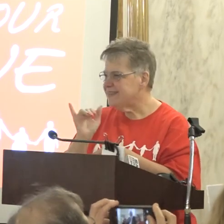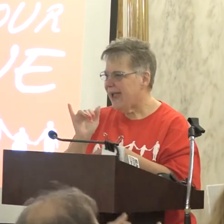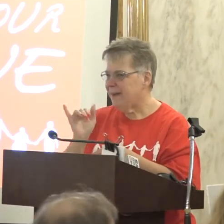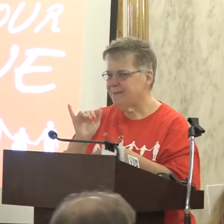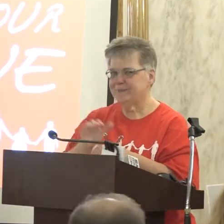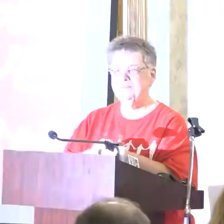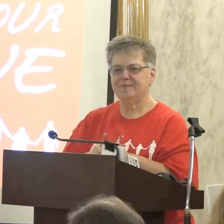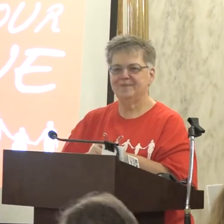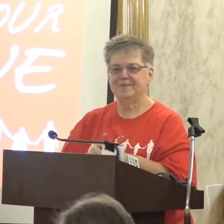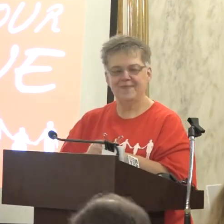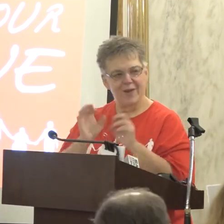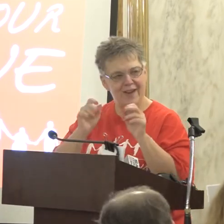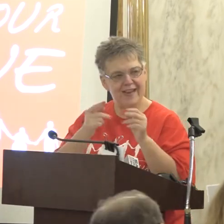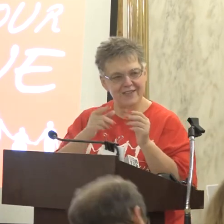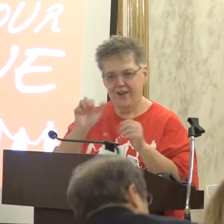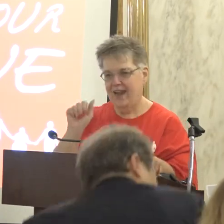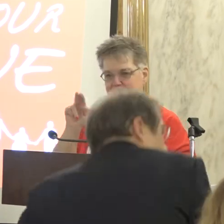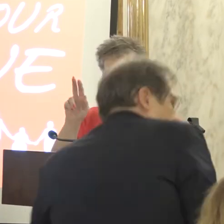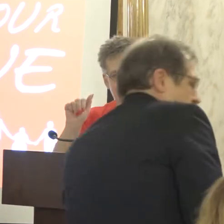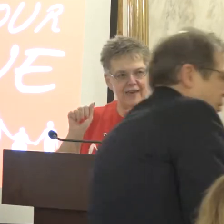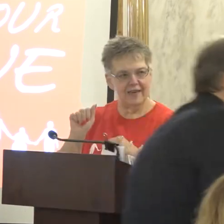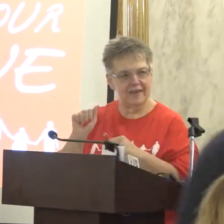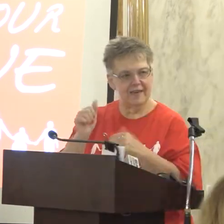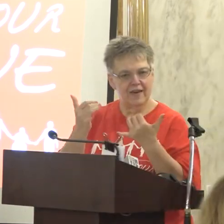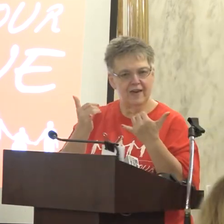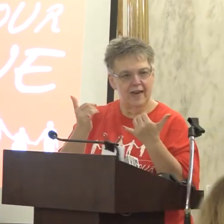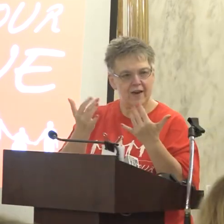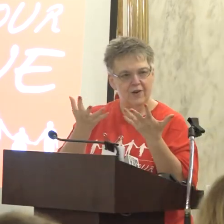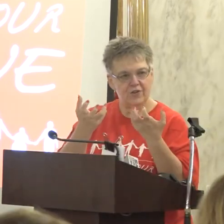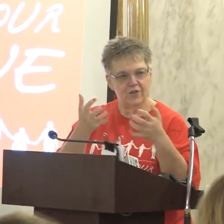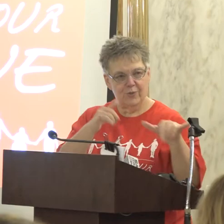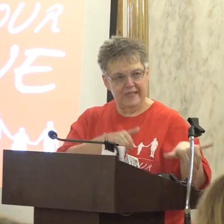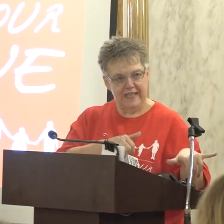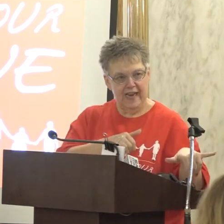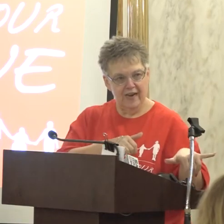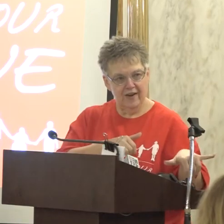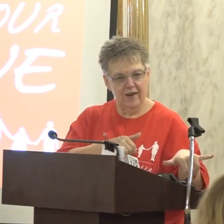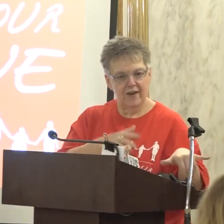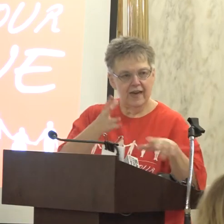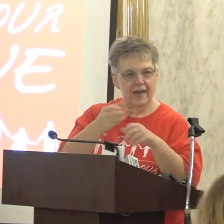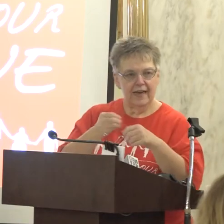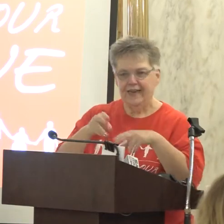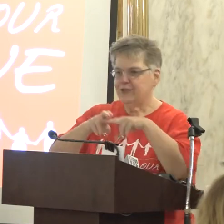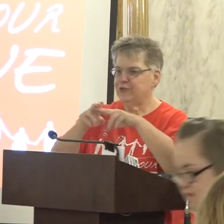Okay so now You want to stay here Get your chair and pull it over here